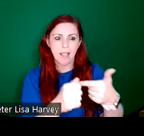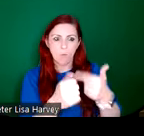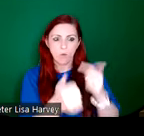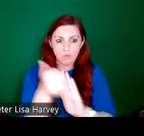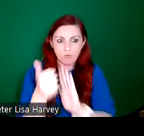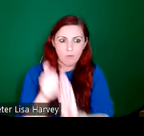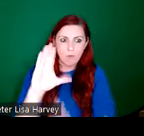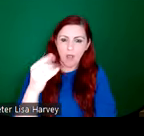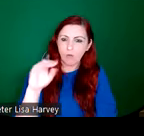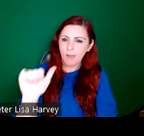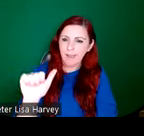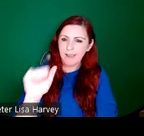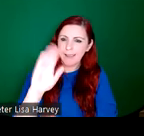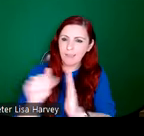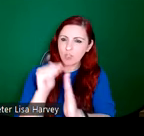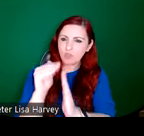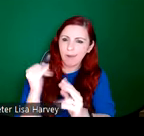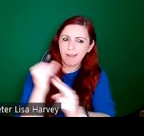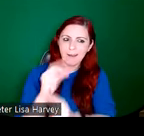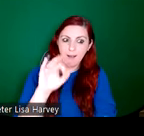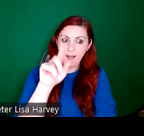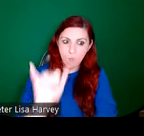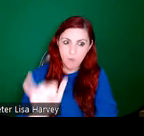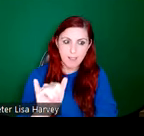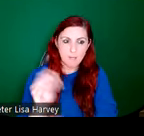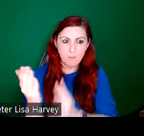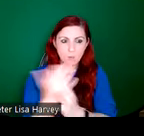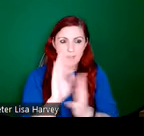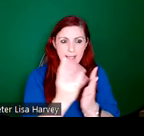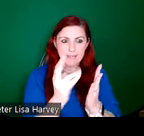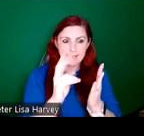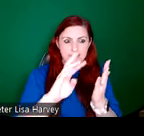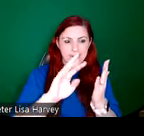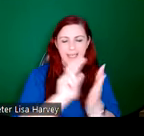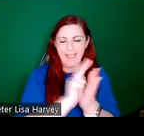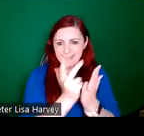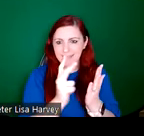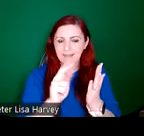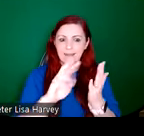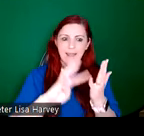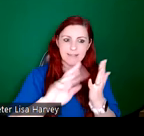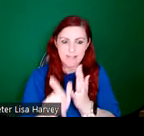between 1897 and 1902. And the construction of the Galway Cathedral in